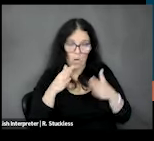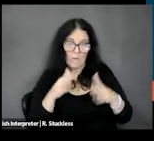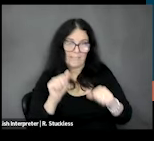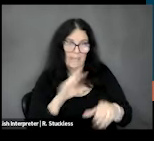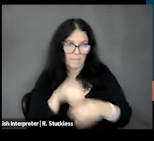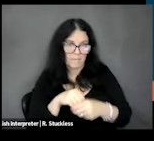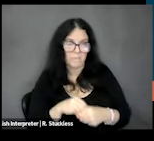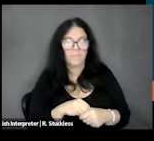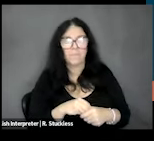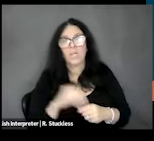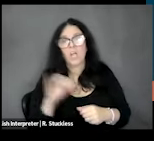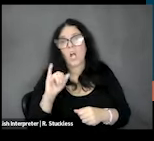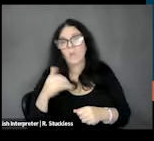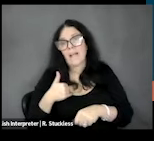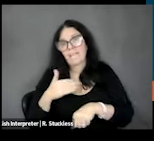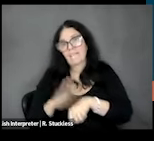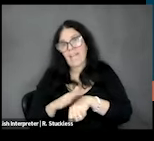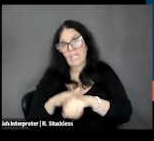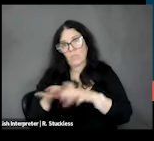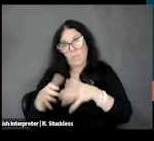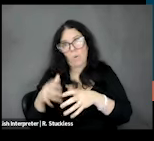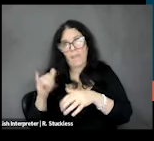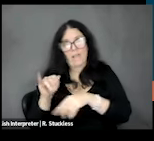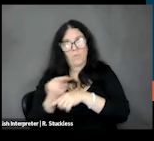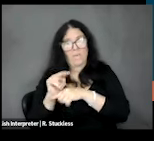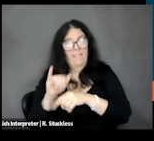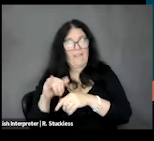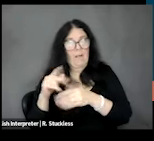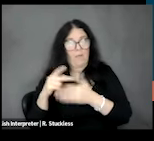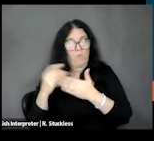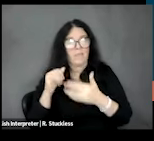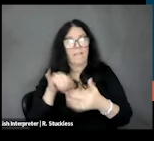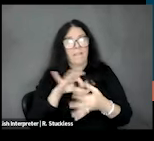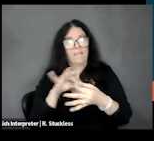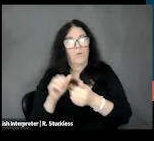We also have an Advisory Board overseeing this project that's made up of people with IDD family